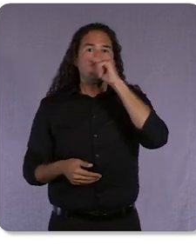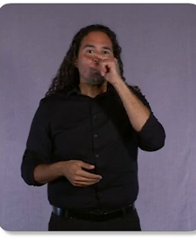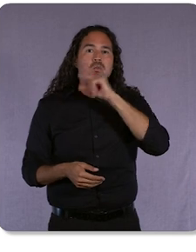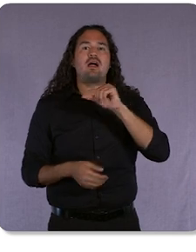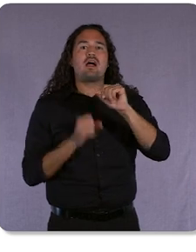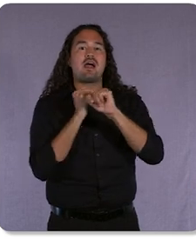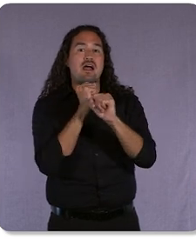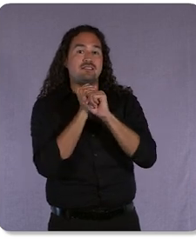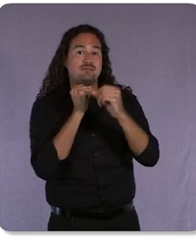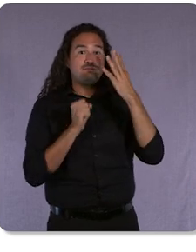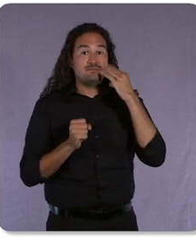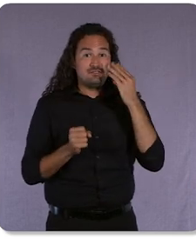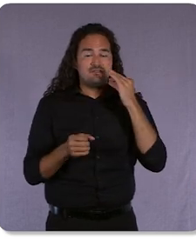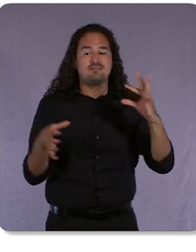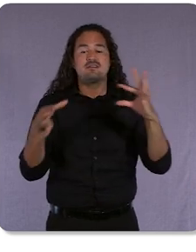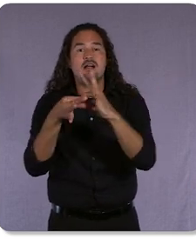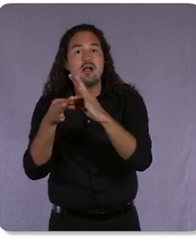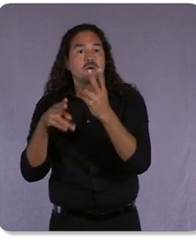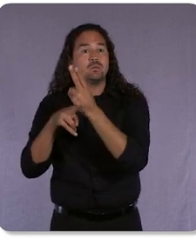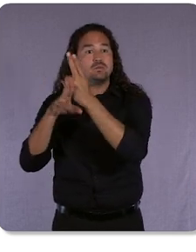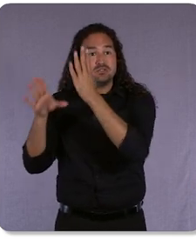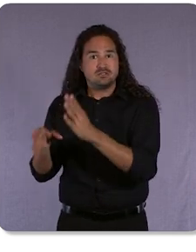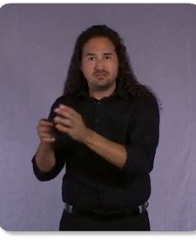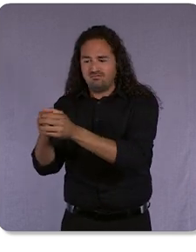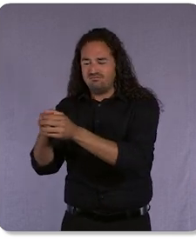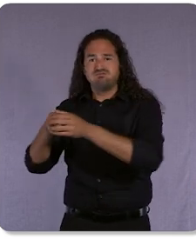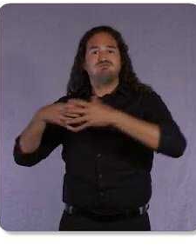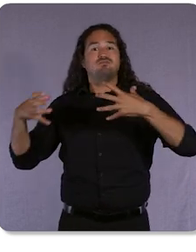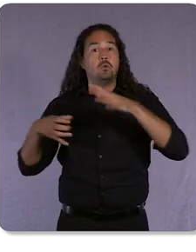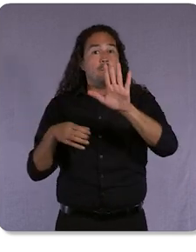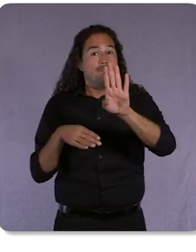And that’s why today, we can already predict changes in category demand,